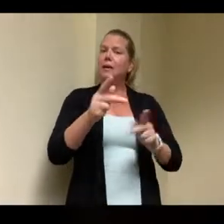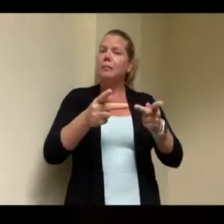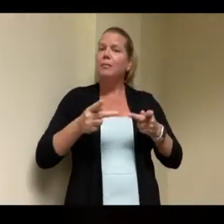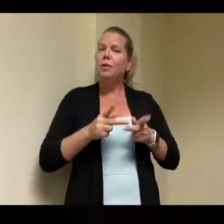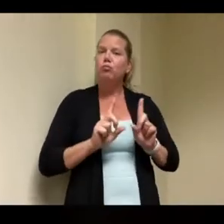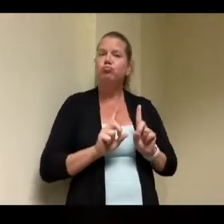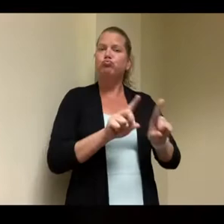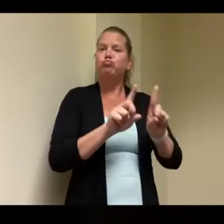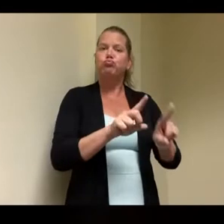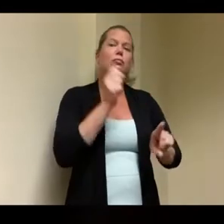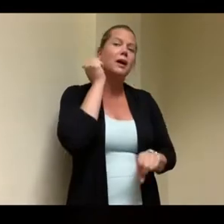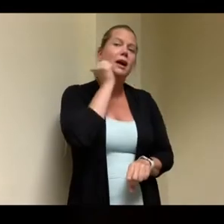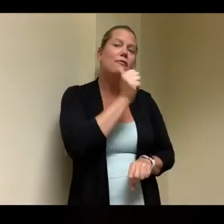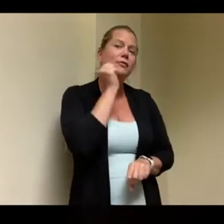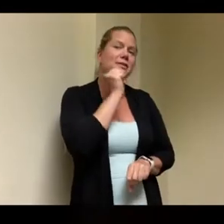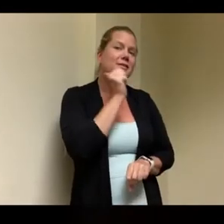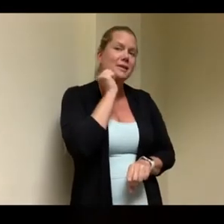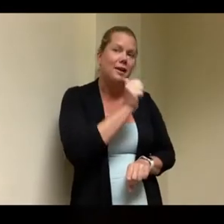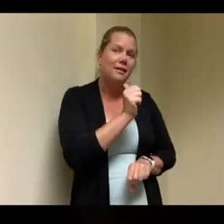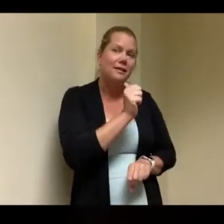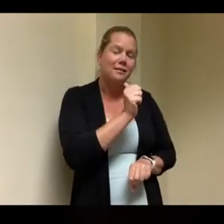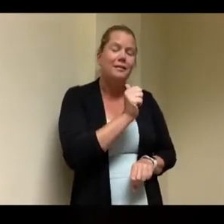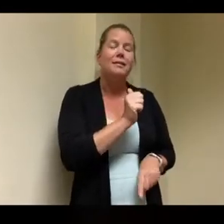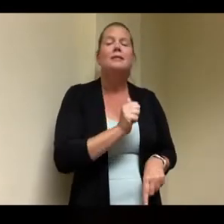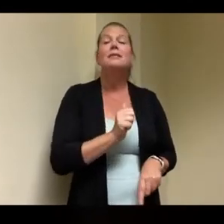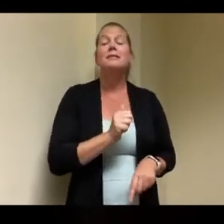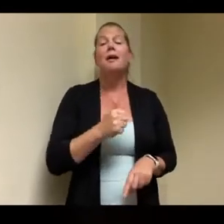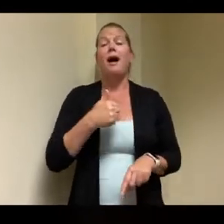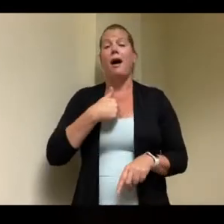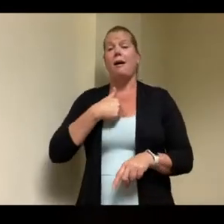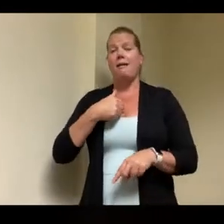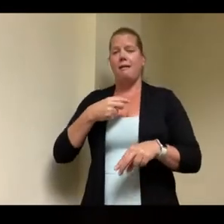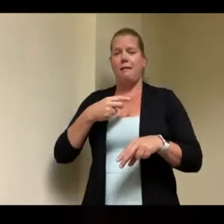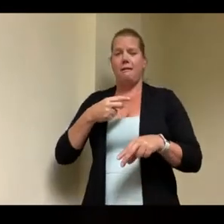called the three-legged stool way back when you need a roof over your